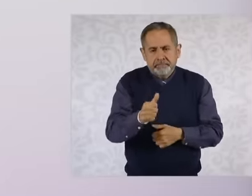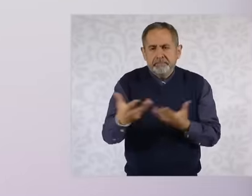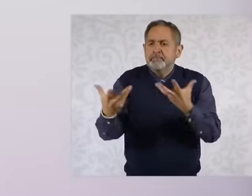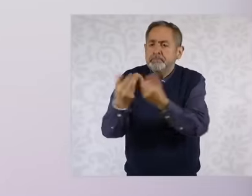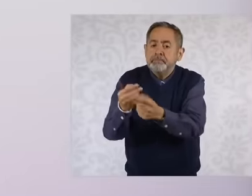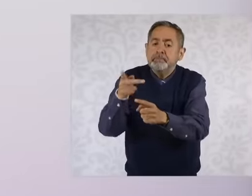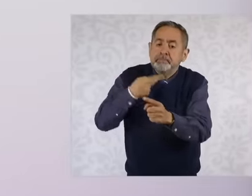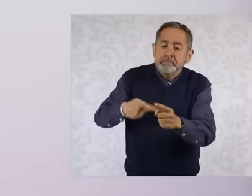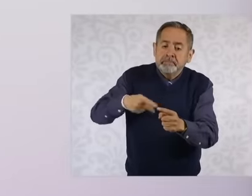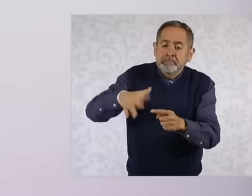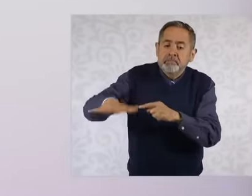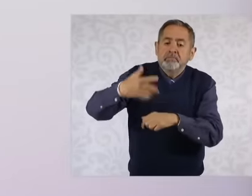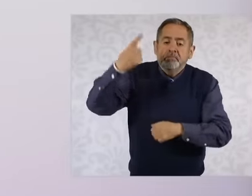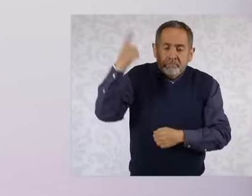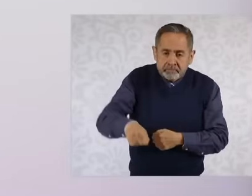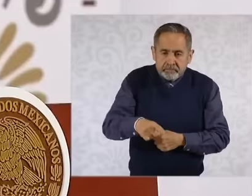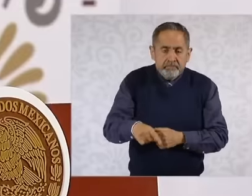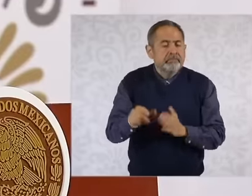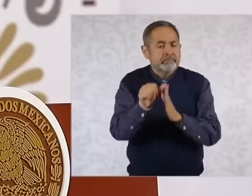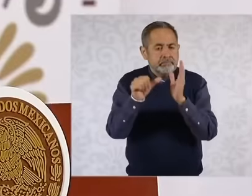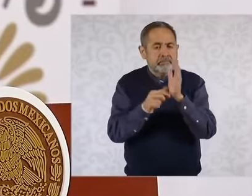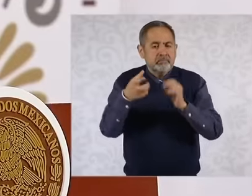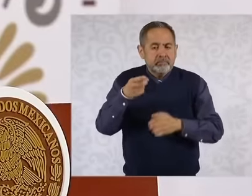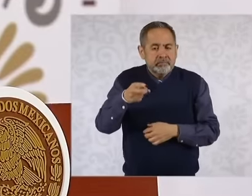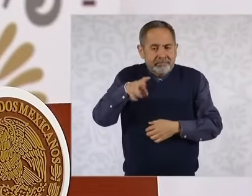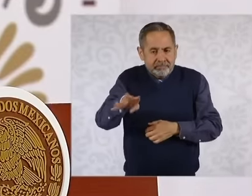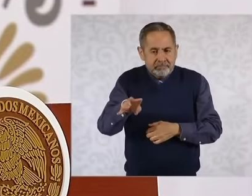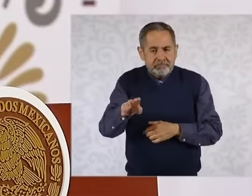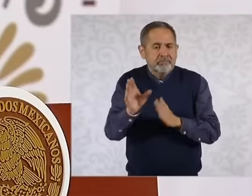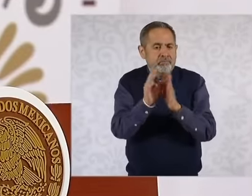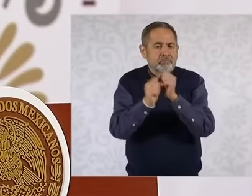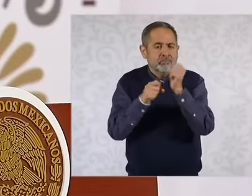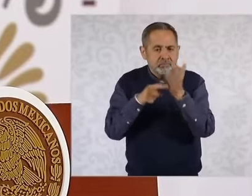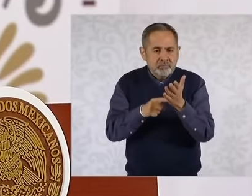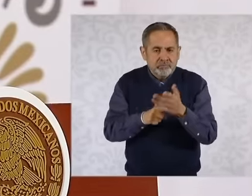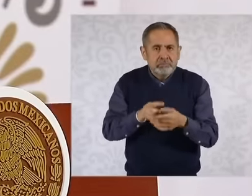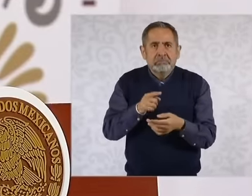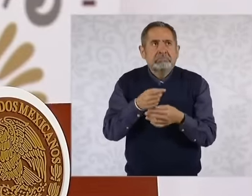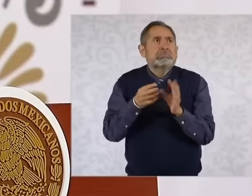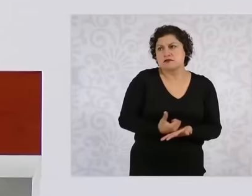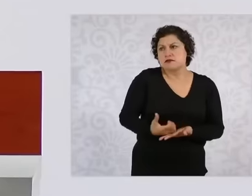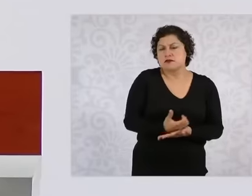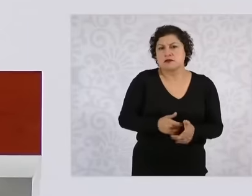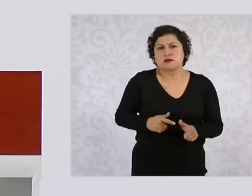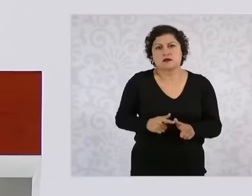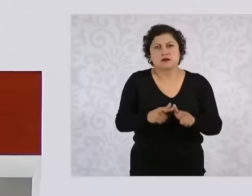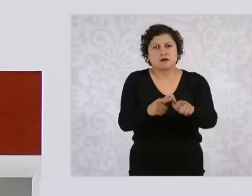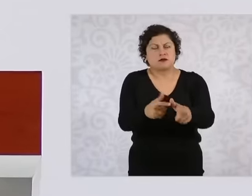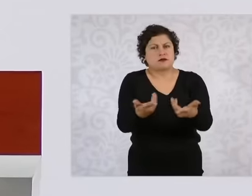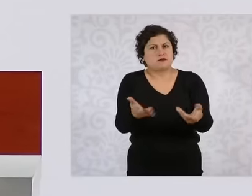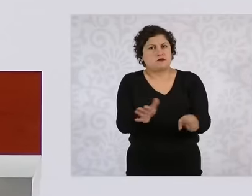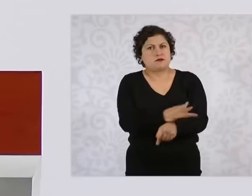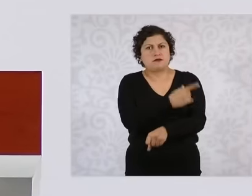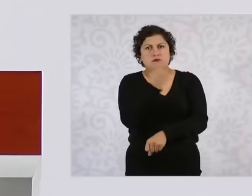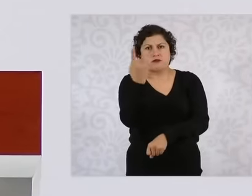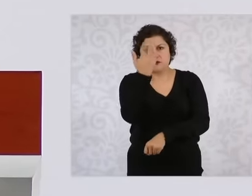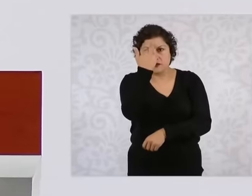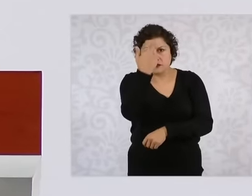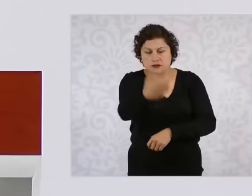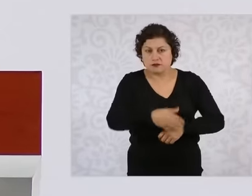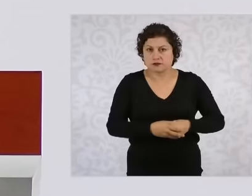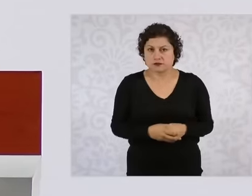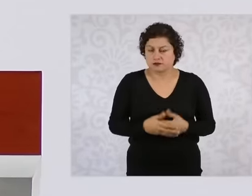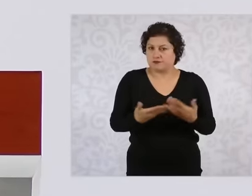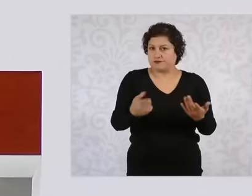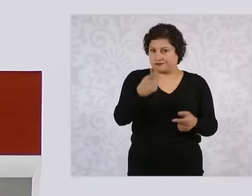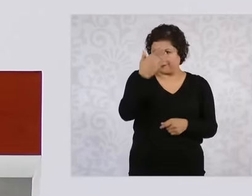the 39 constitutional says, it is not just a declaration, that is, the judges earn many